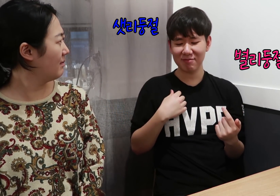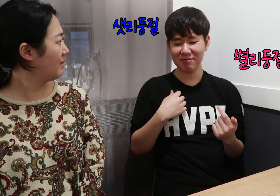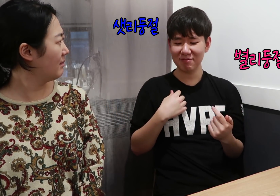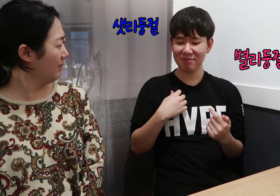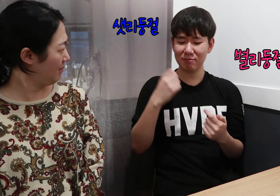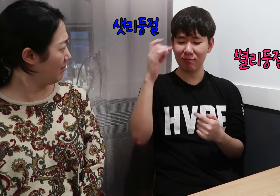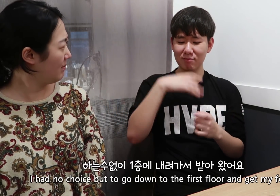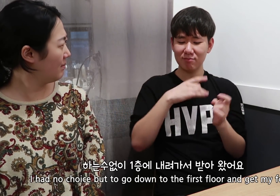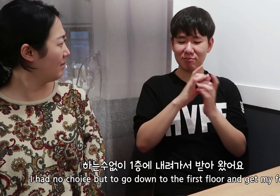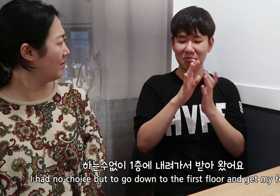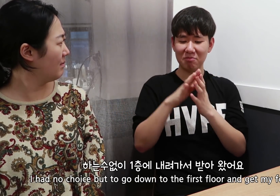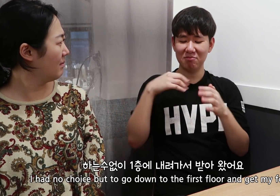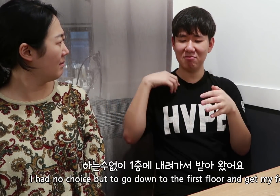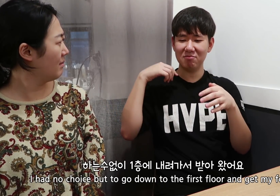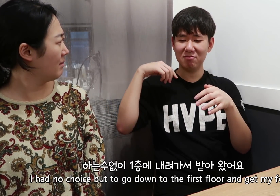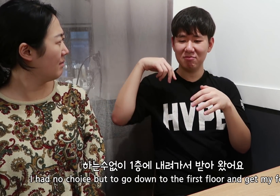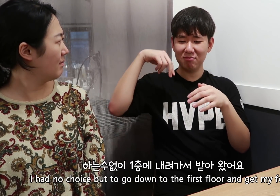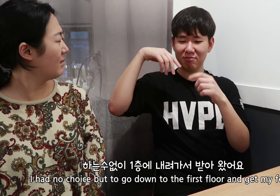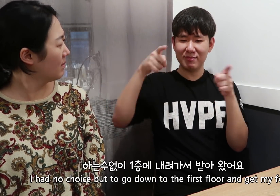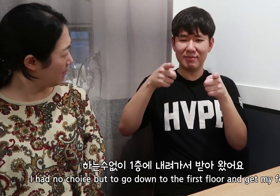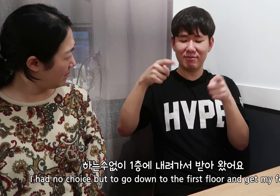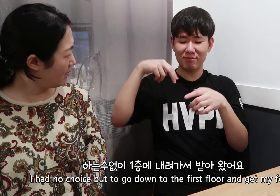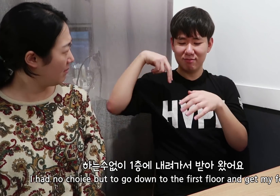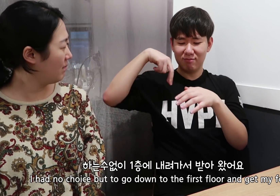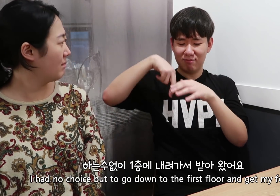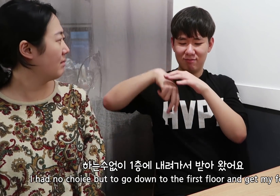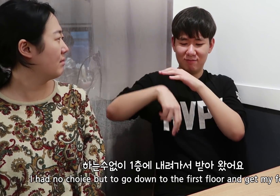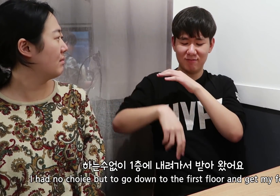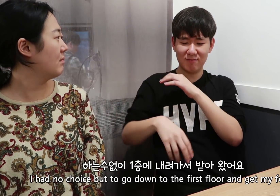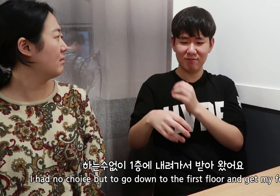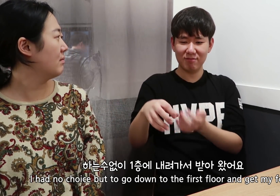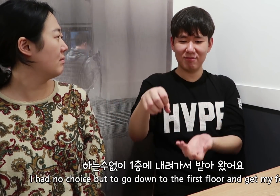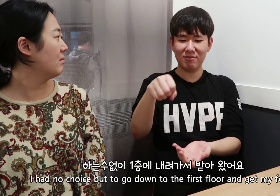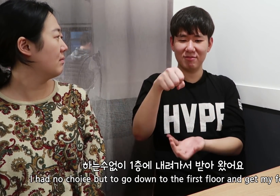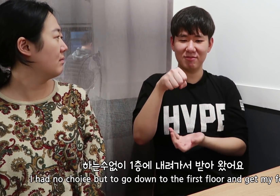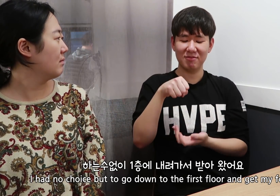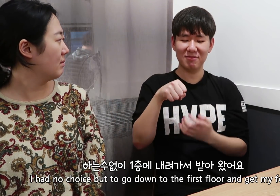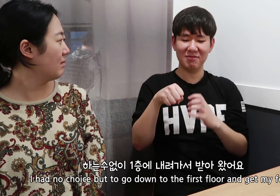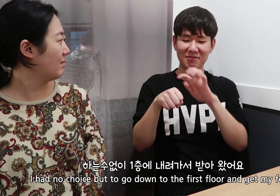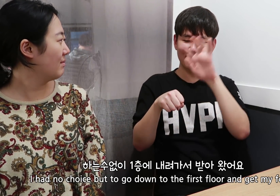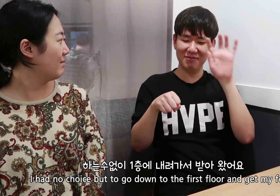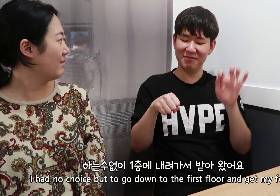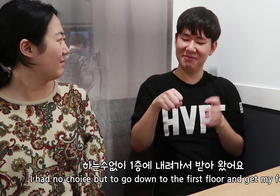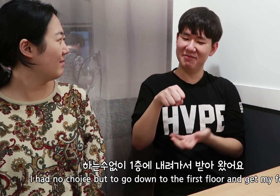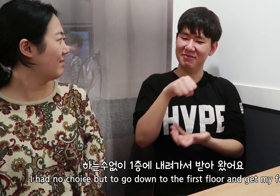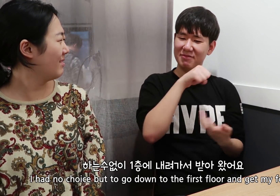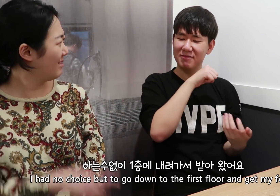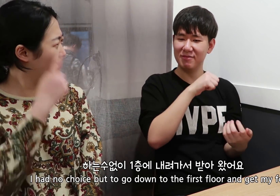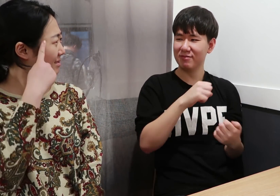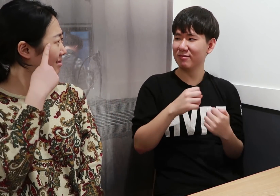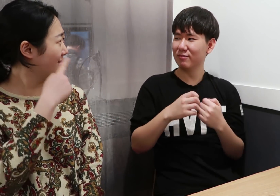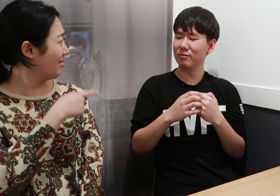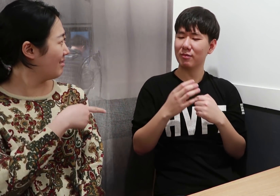Confused I had no choice but to go down to the first floor and get my food.